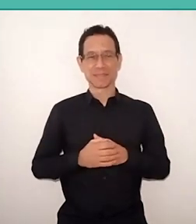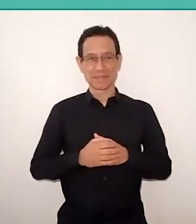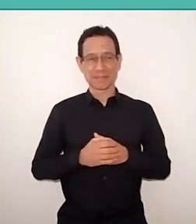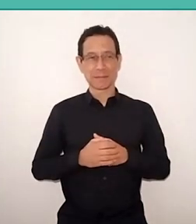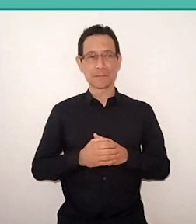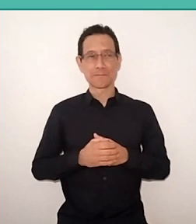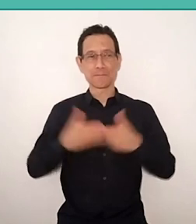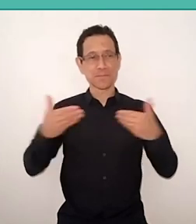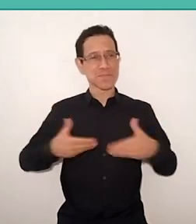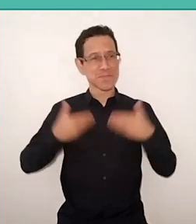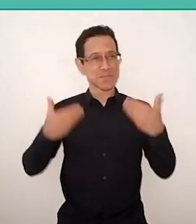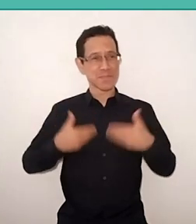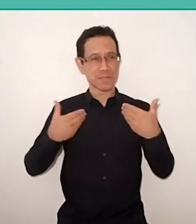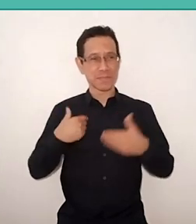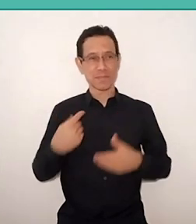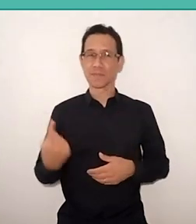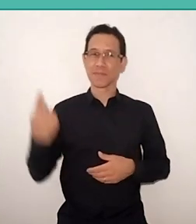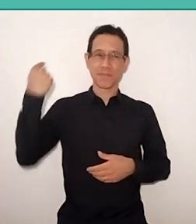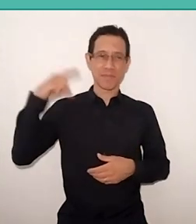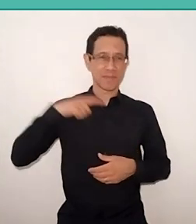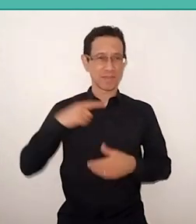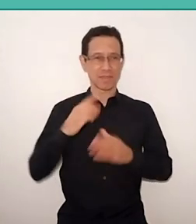Behind me, have some books and pictures.